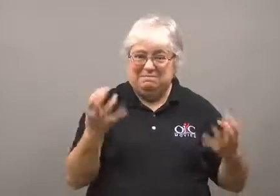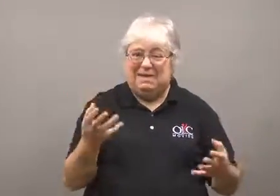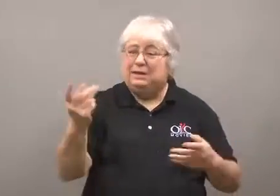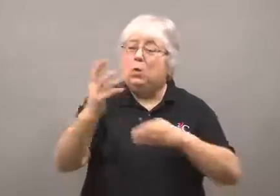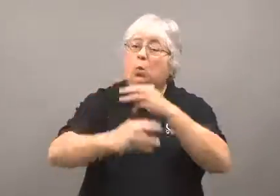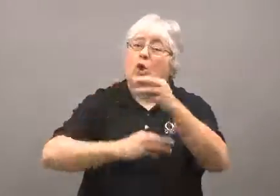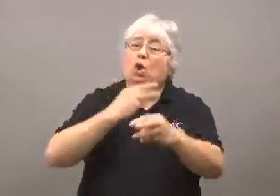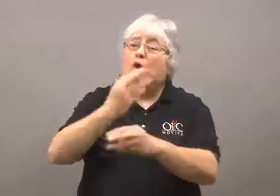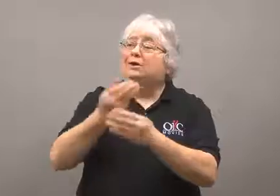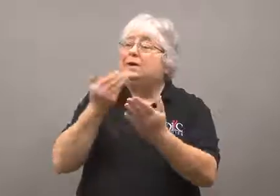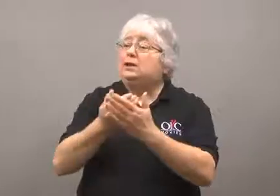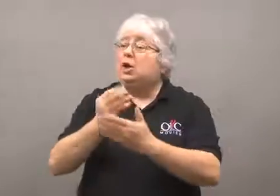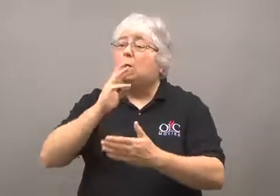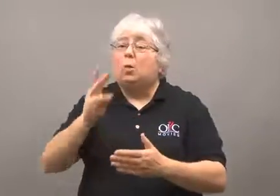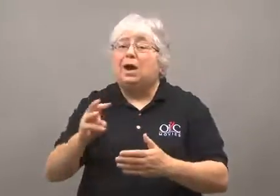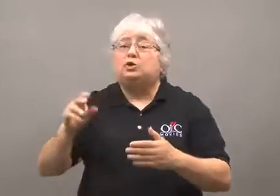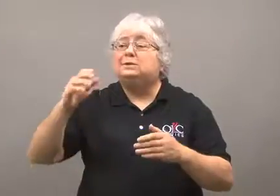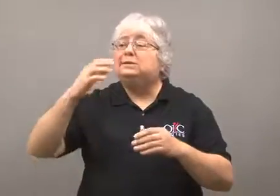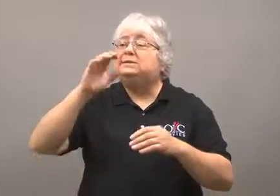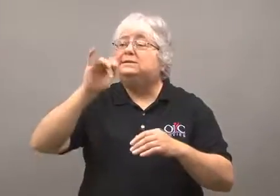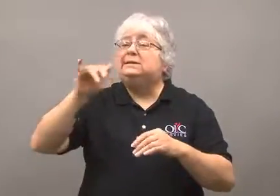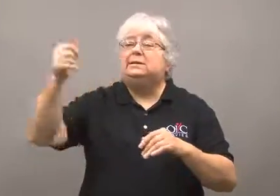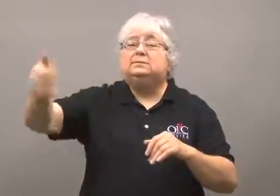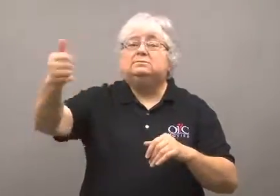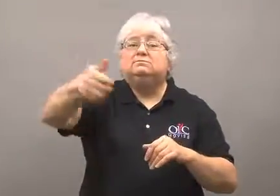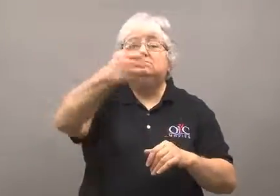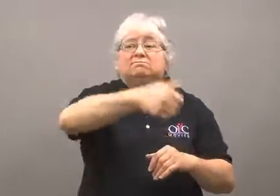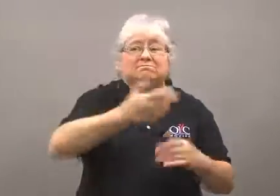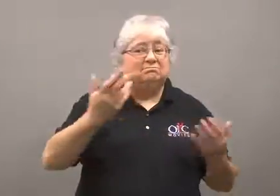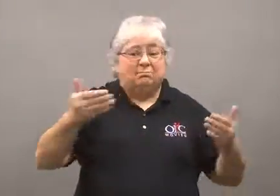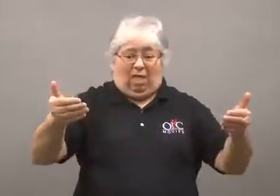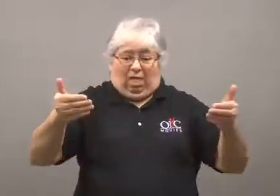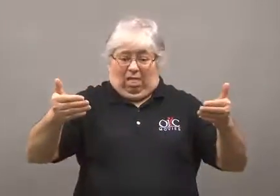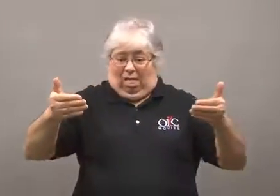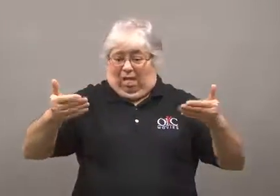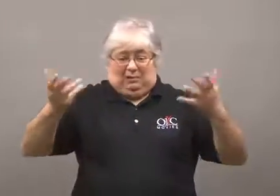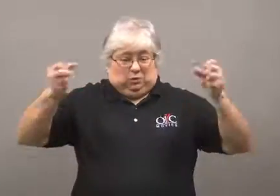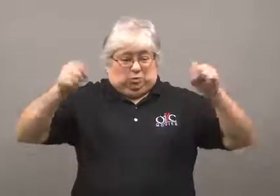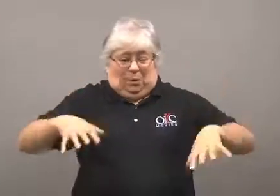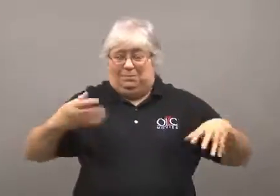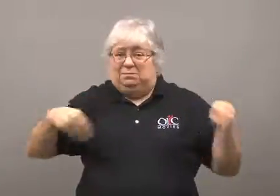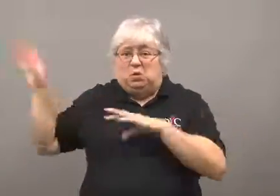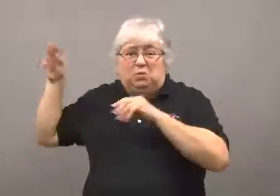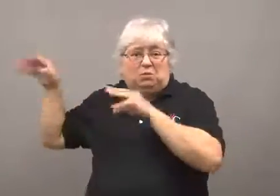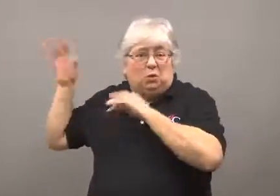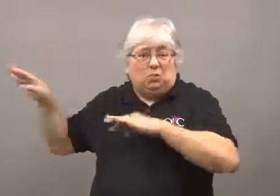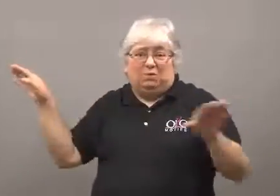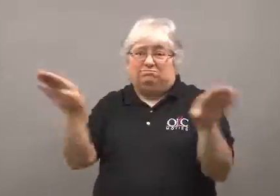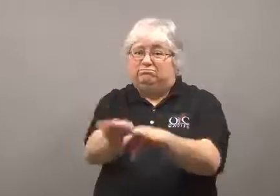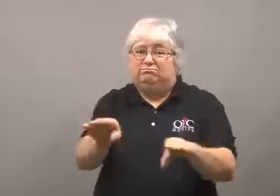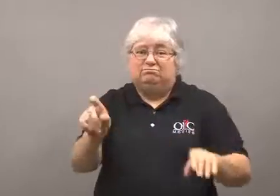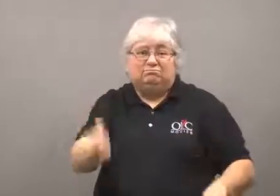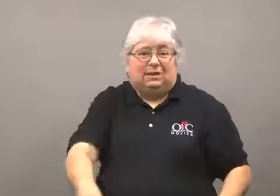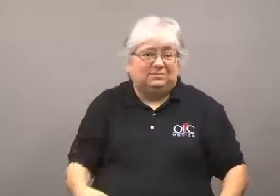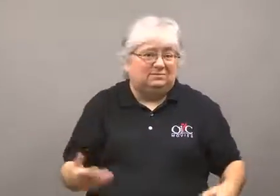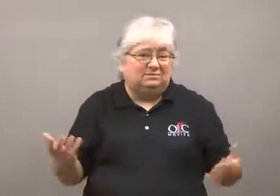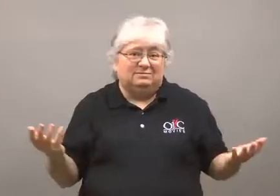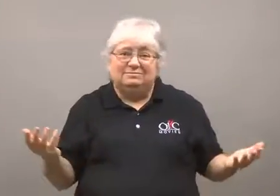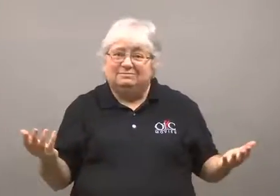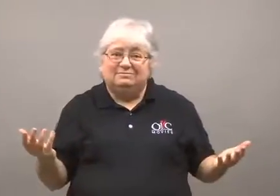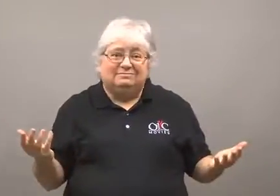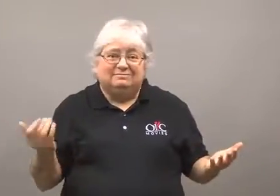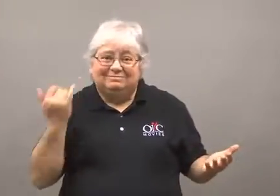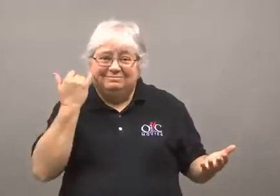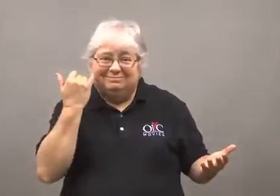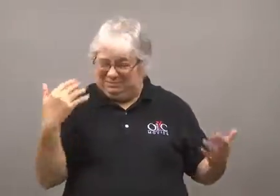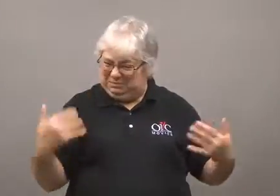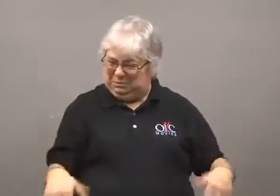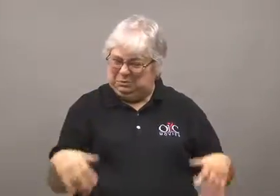He said many coastal cities worldwide might have to be abandoned.